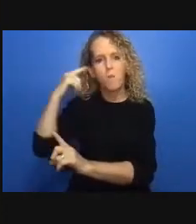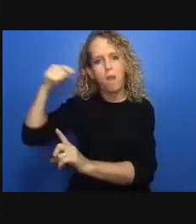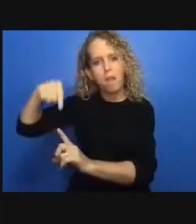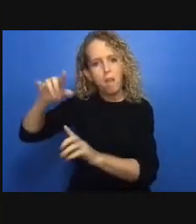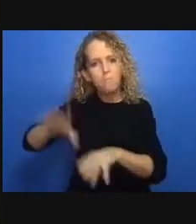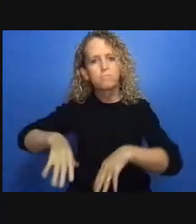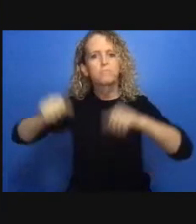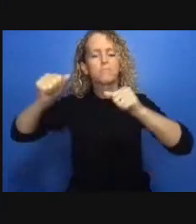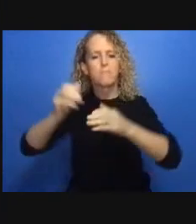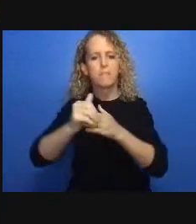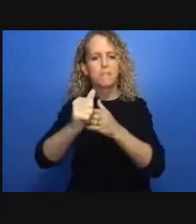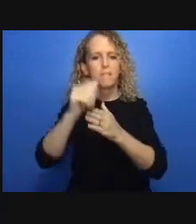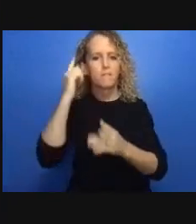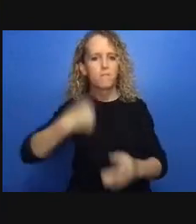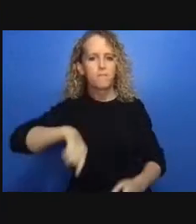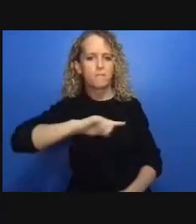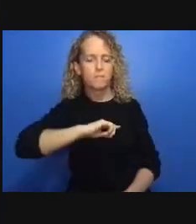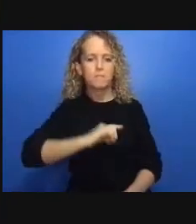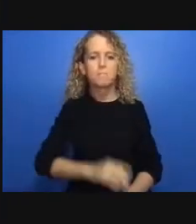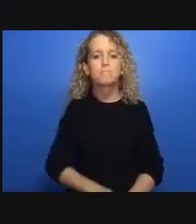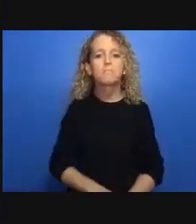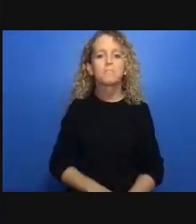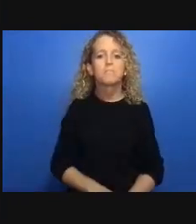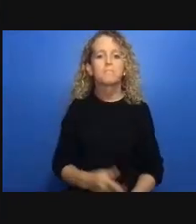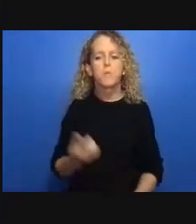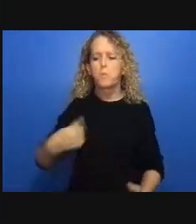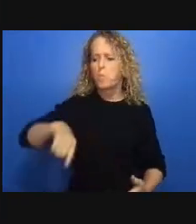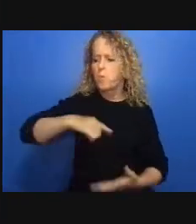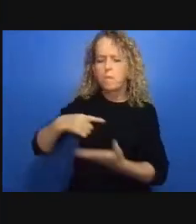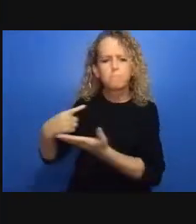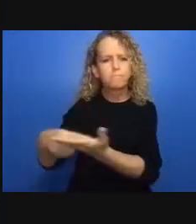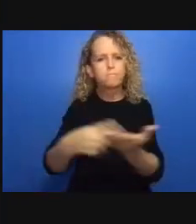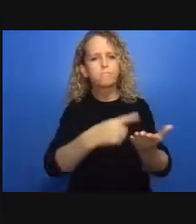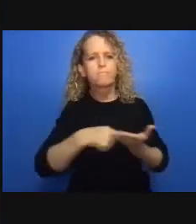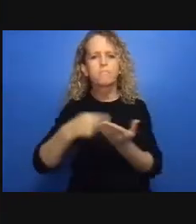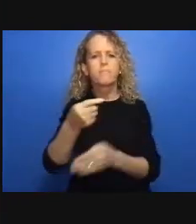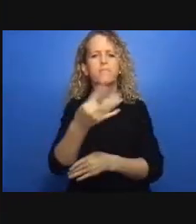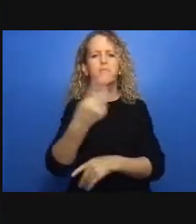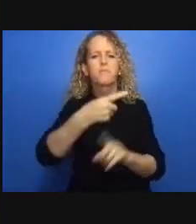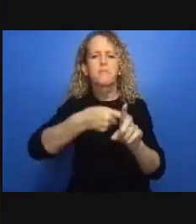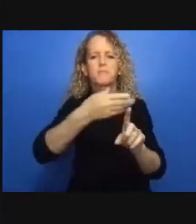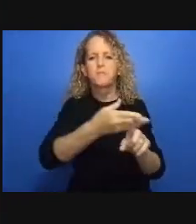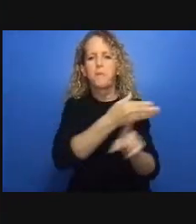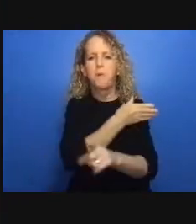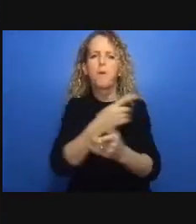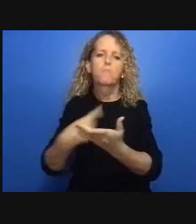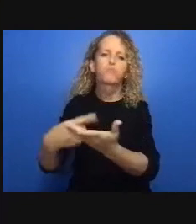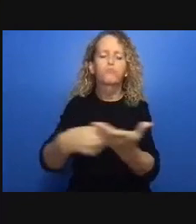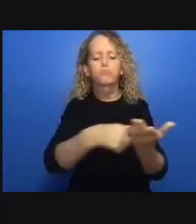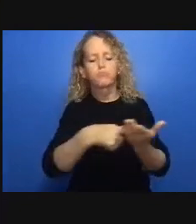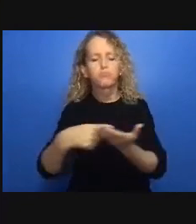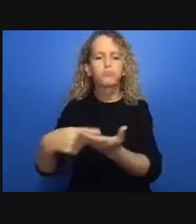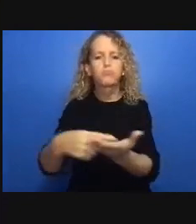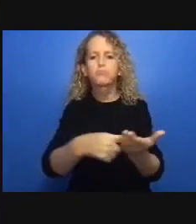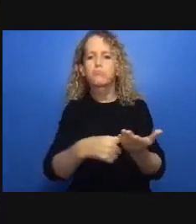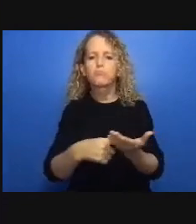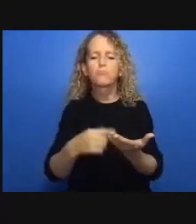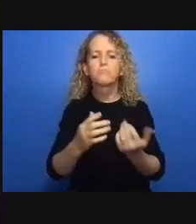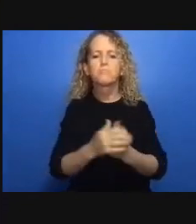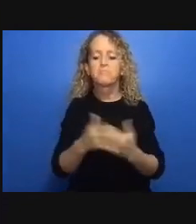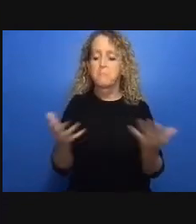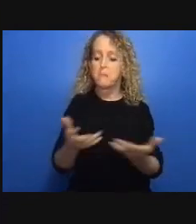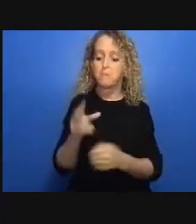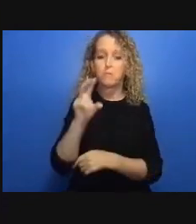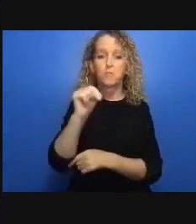especially in light of the of the of the black lives matter movement events that really tested